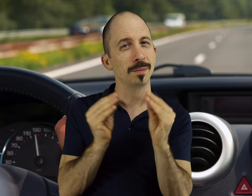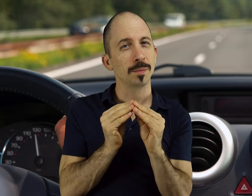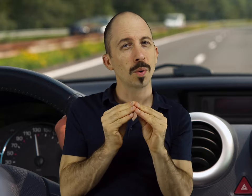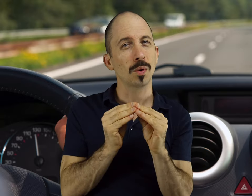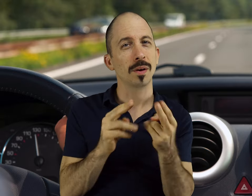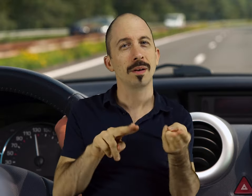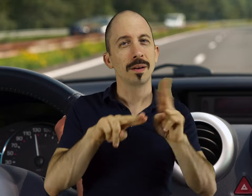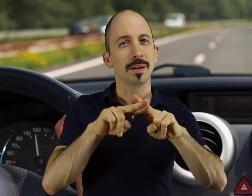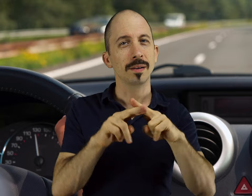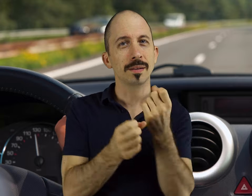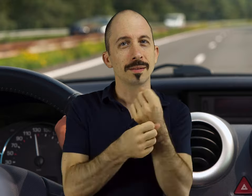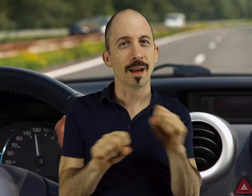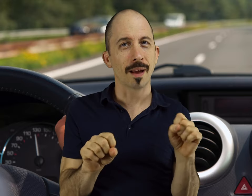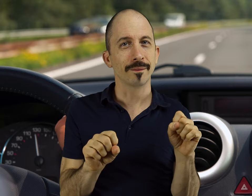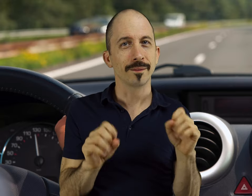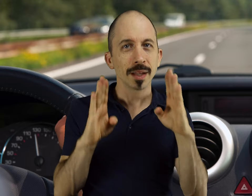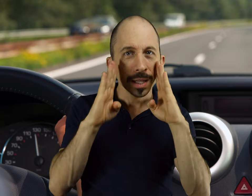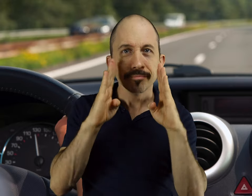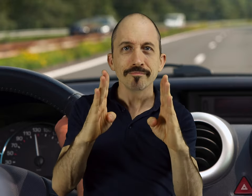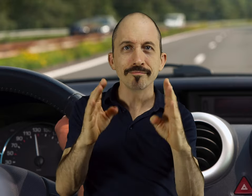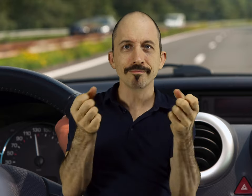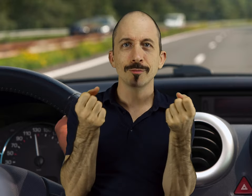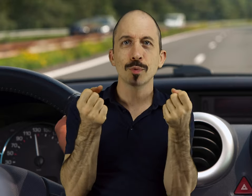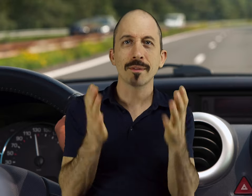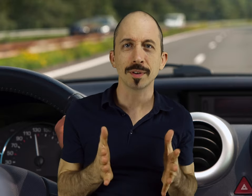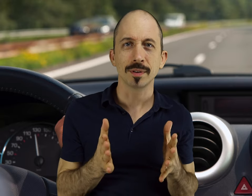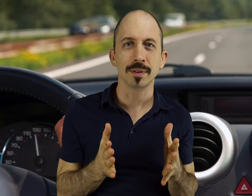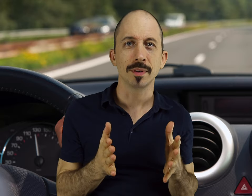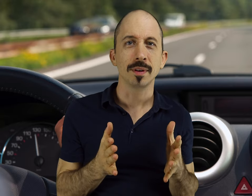which suggests that Deaf people are more safe and attentive drivers.